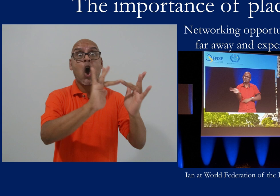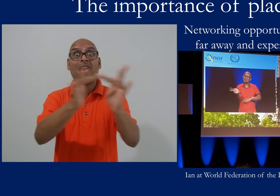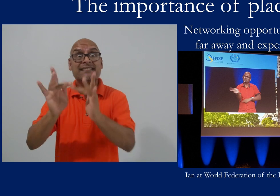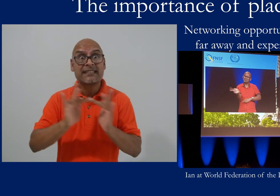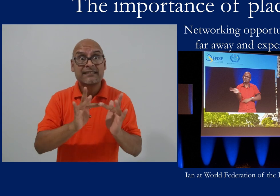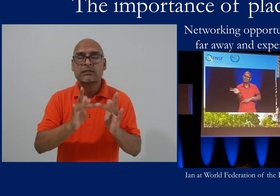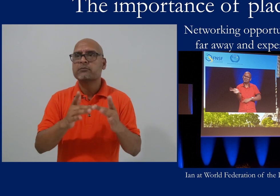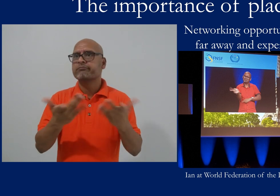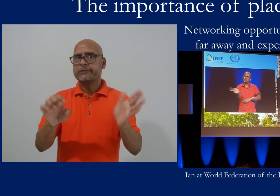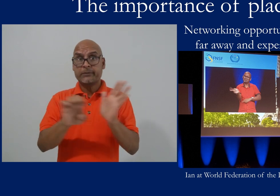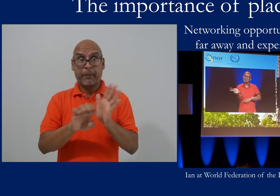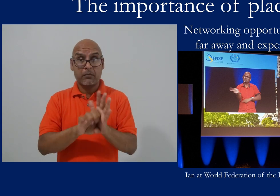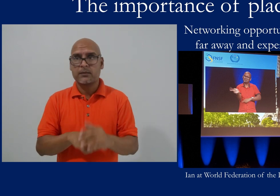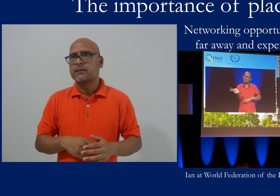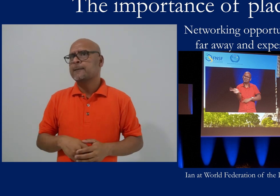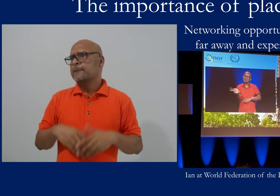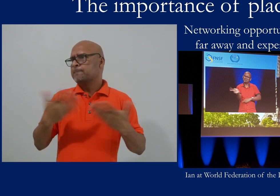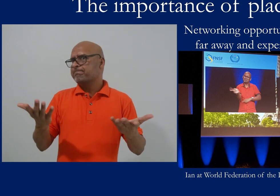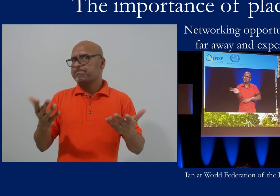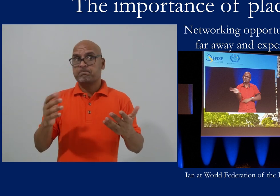There's also a challenge regarding networking.